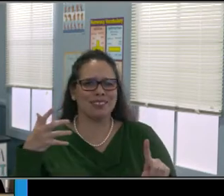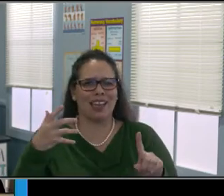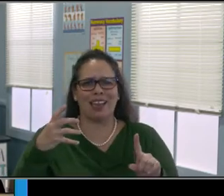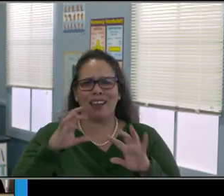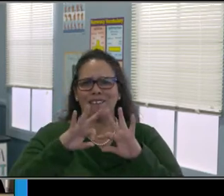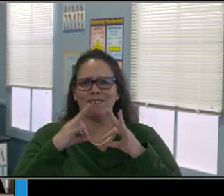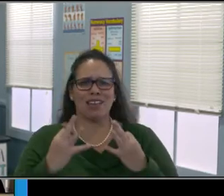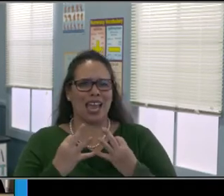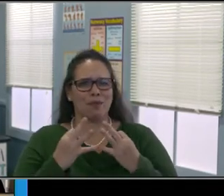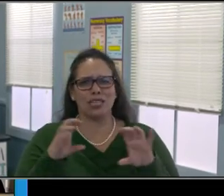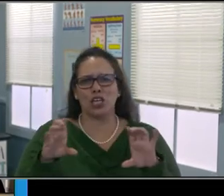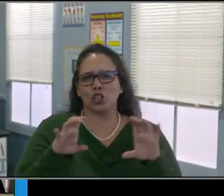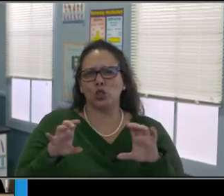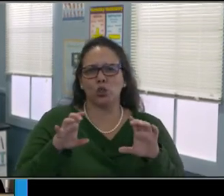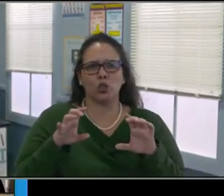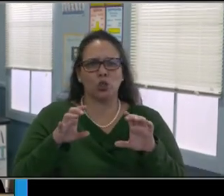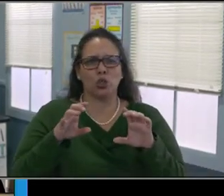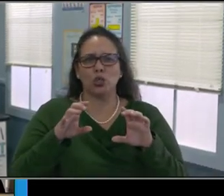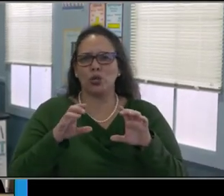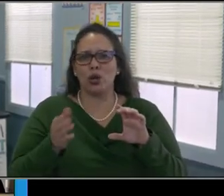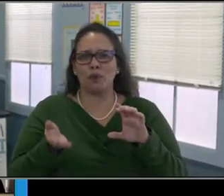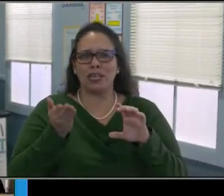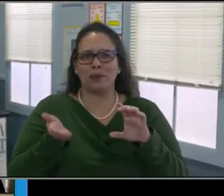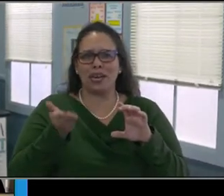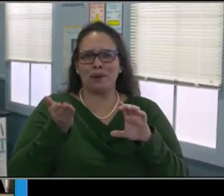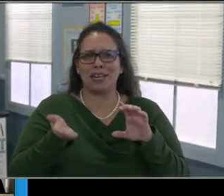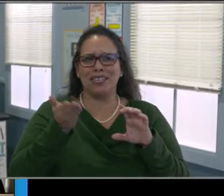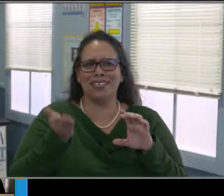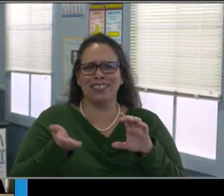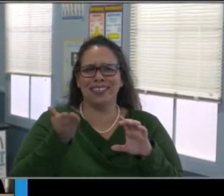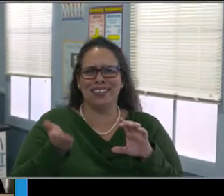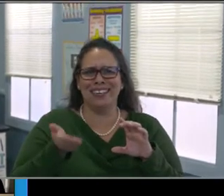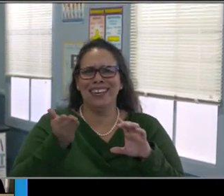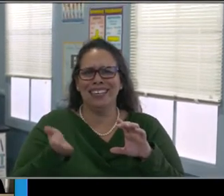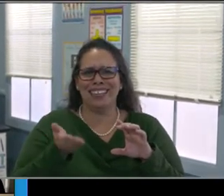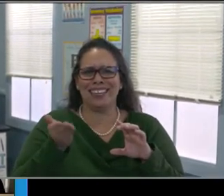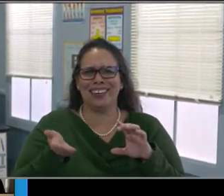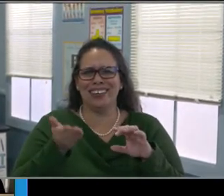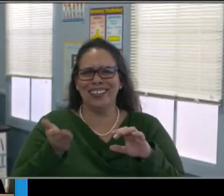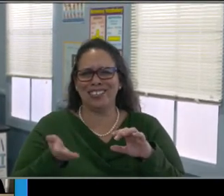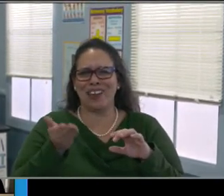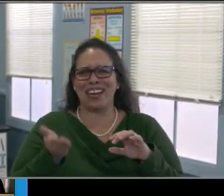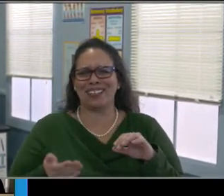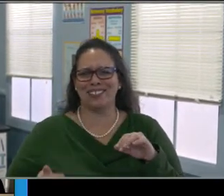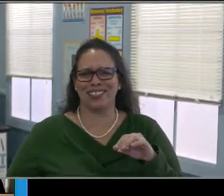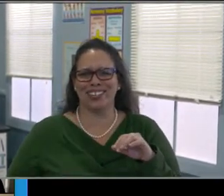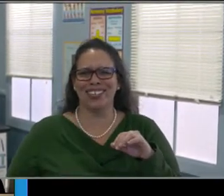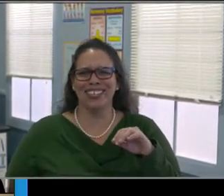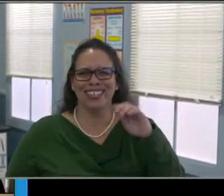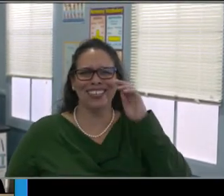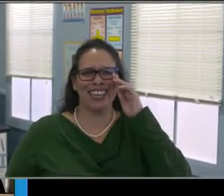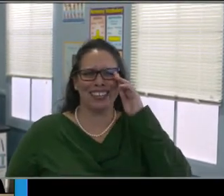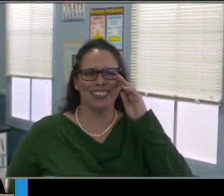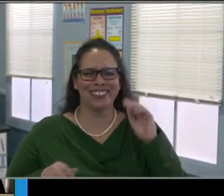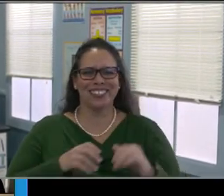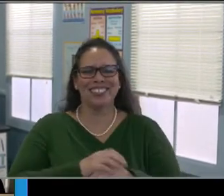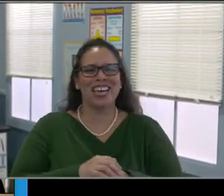We have been conducting parent opportunities, just a time for our parents to learn just together with staff.